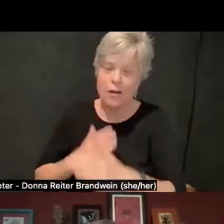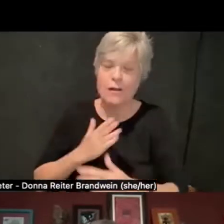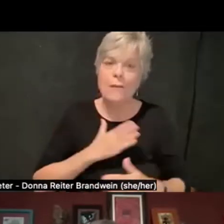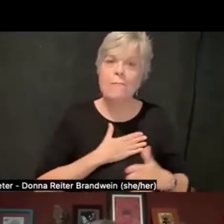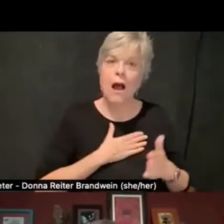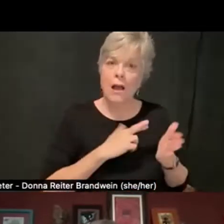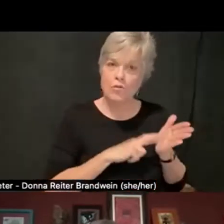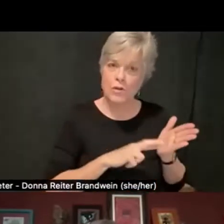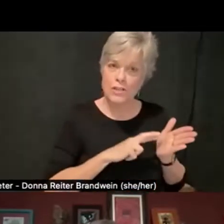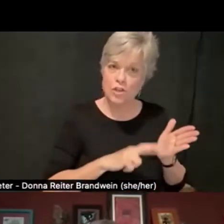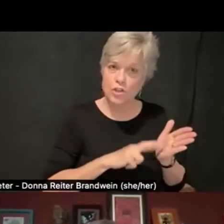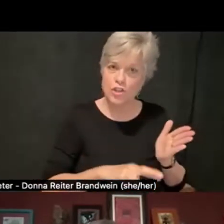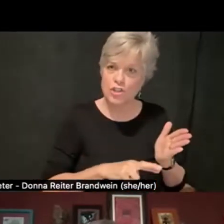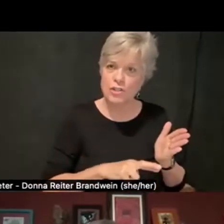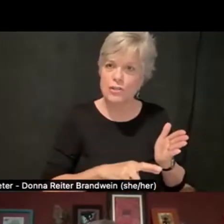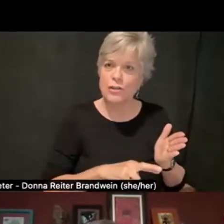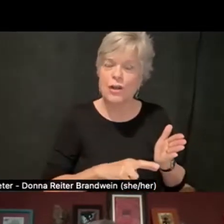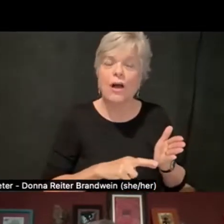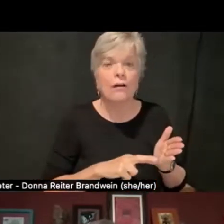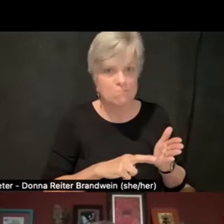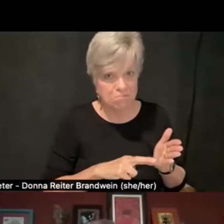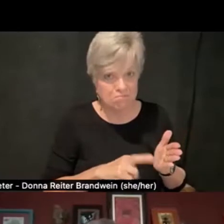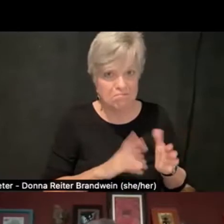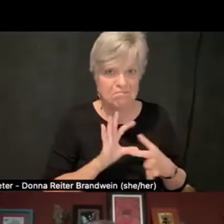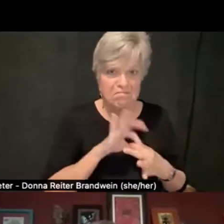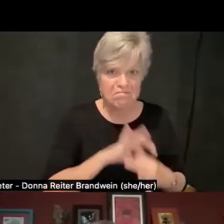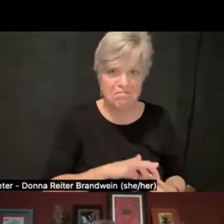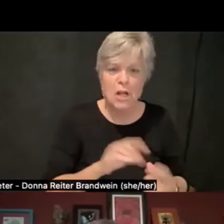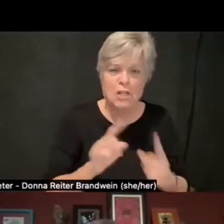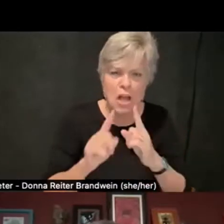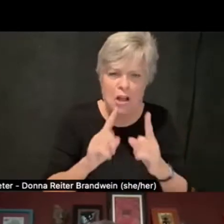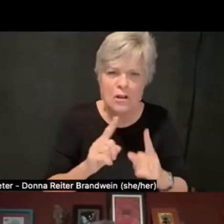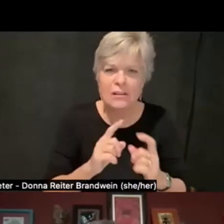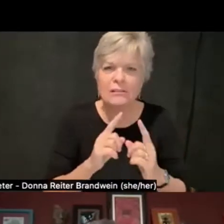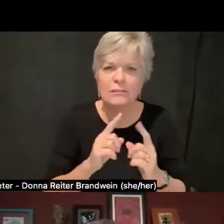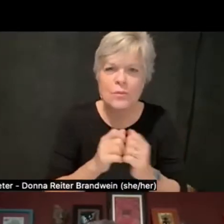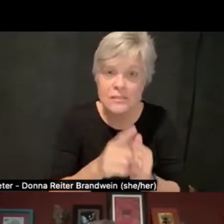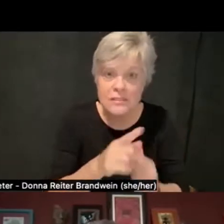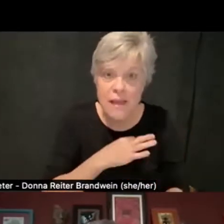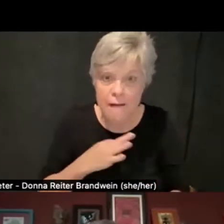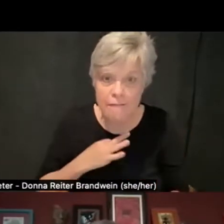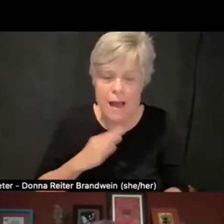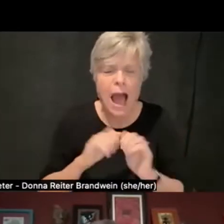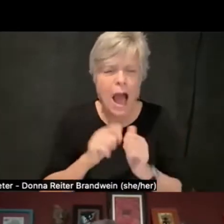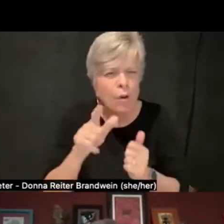I do a lot of talking with staff about how they've learned about access, what they think about access,